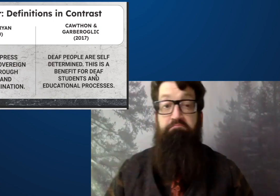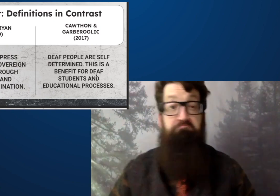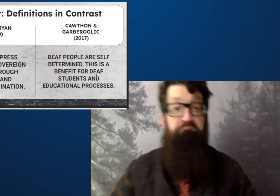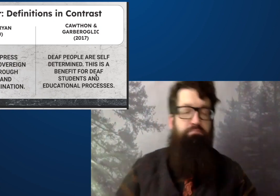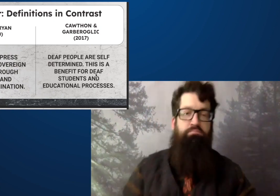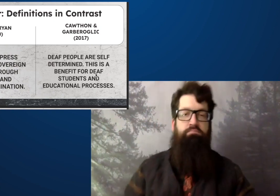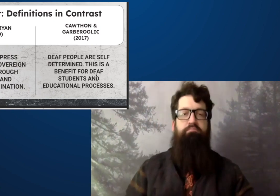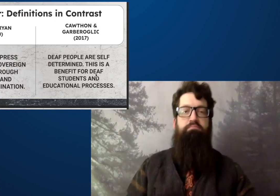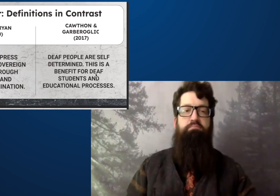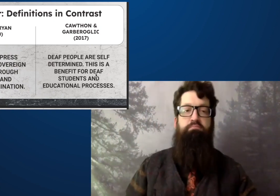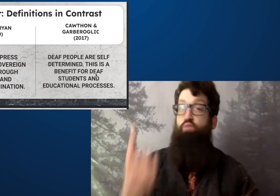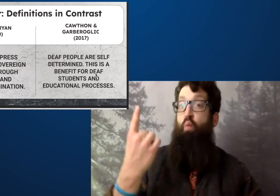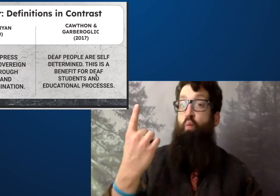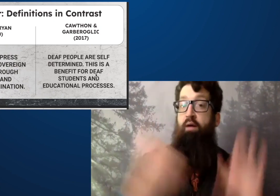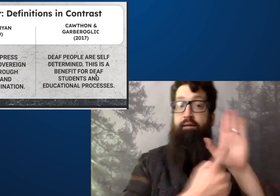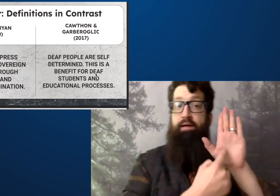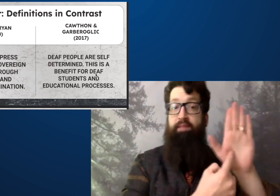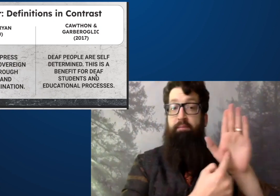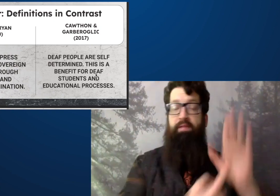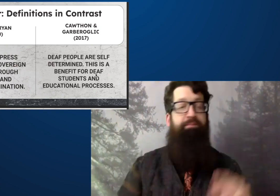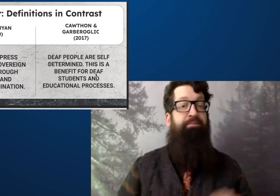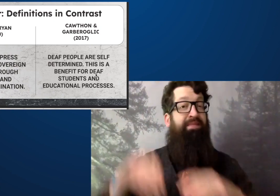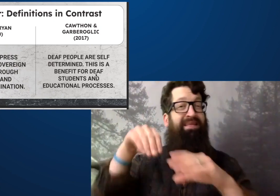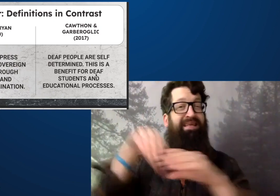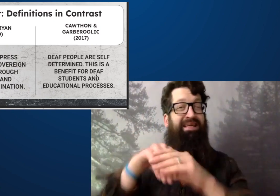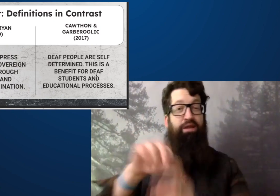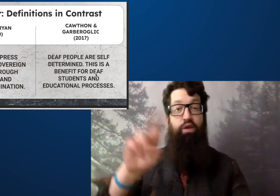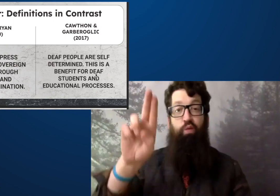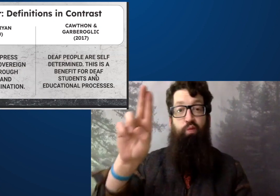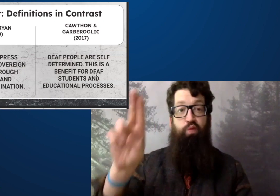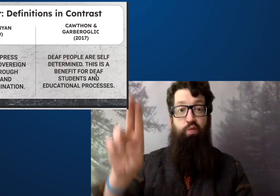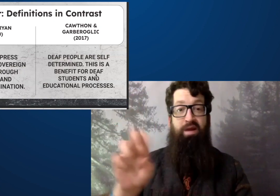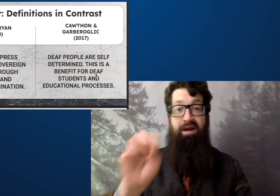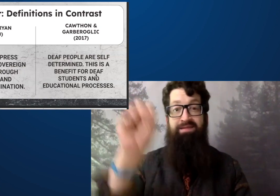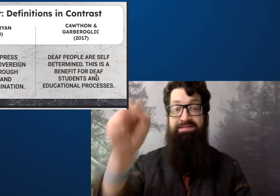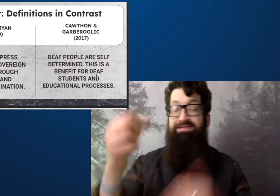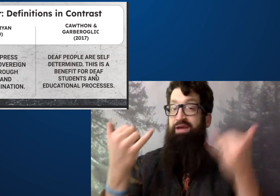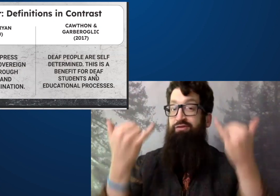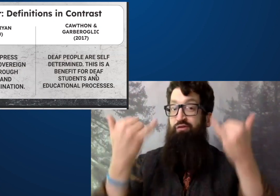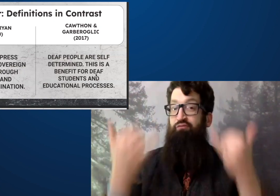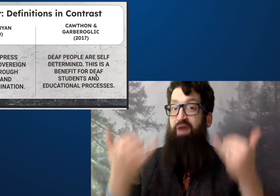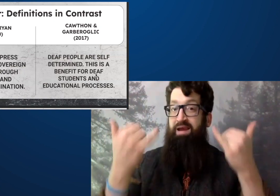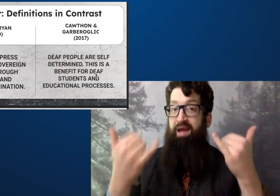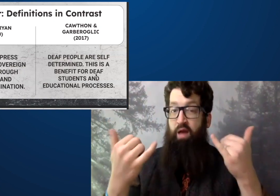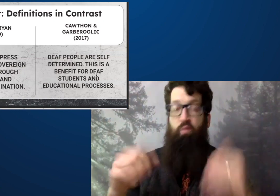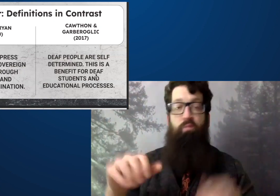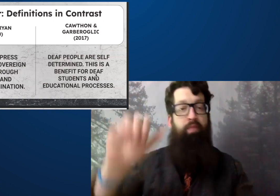This has had a lot of positive influences in the United States.